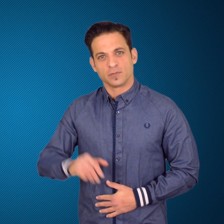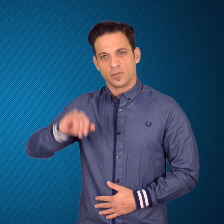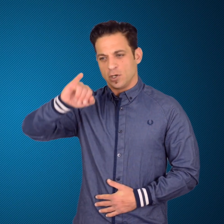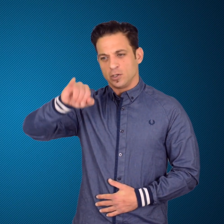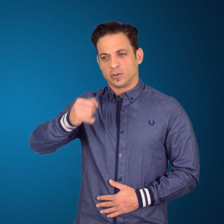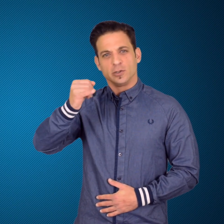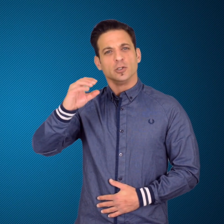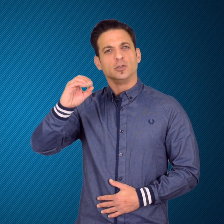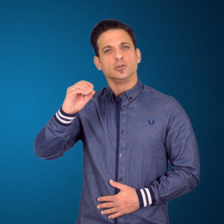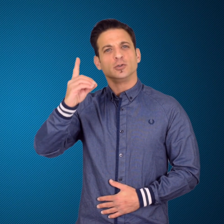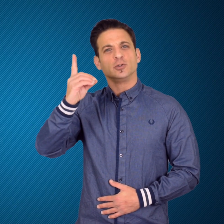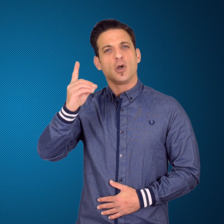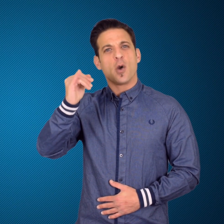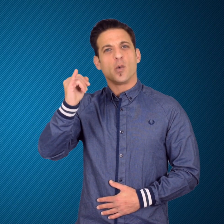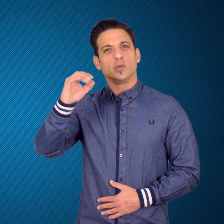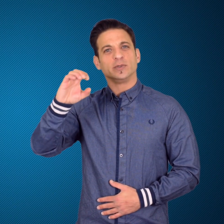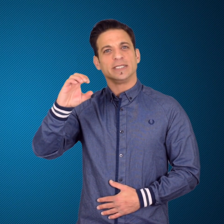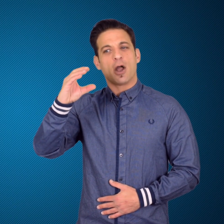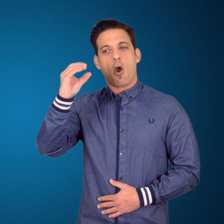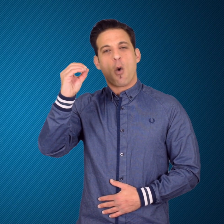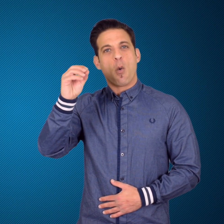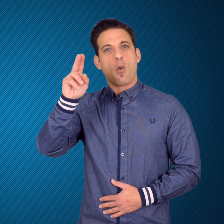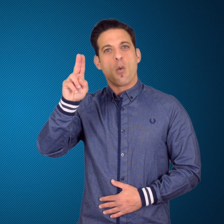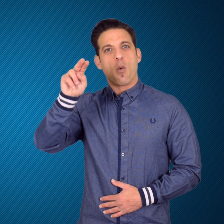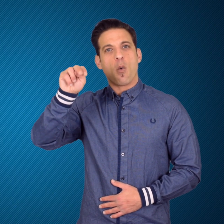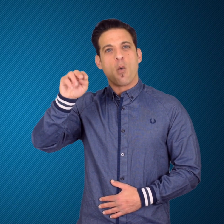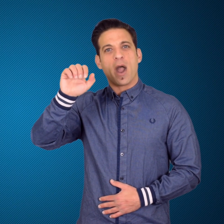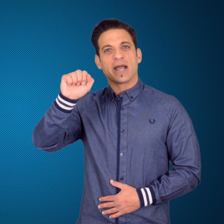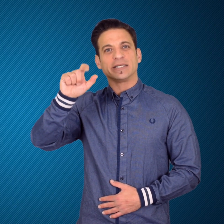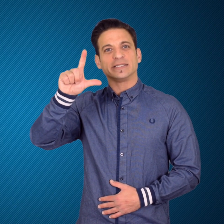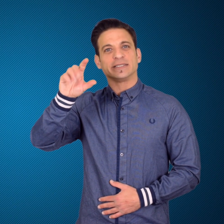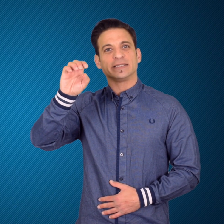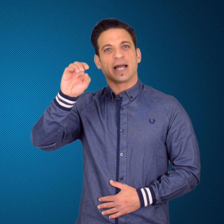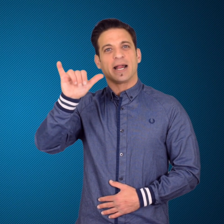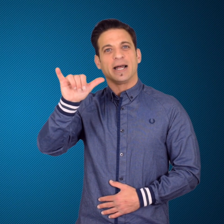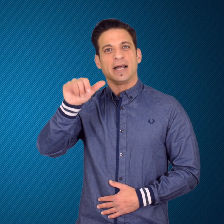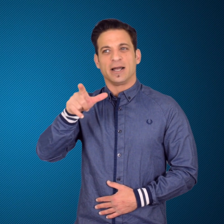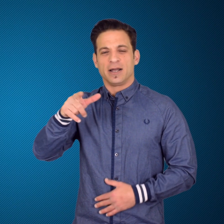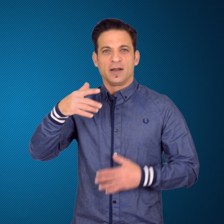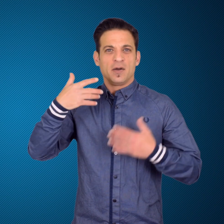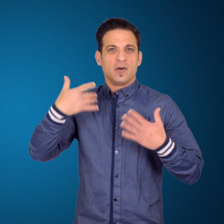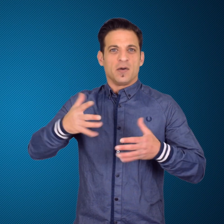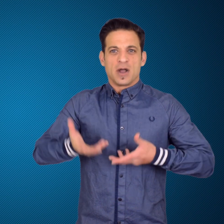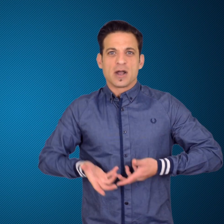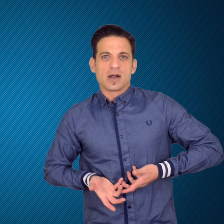Jodie Ounsley: Aspiring rugby athlete